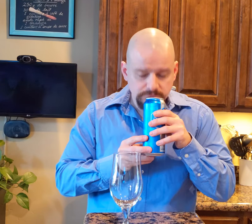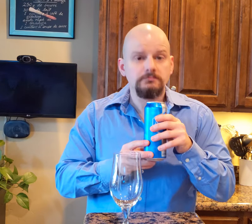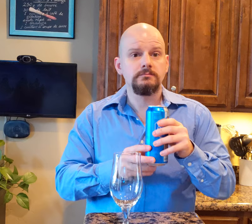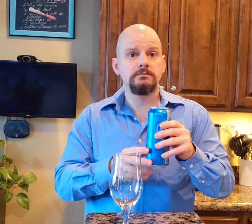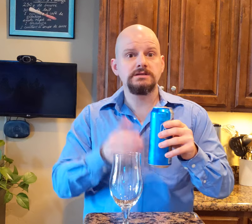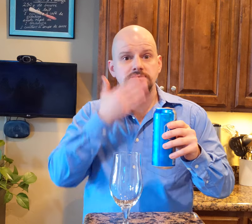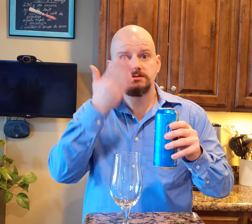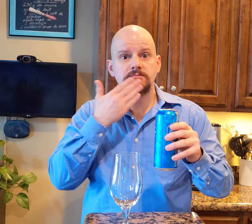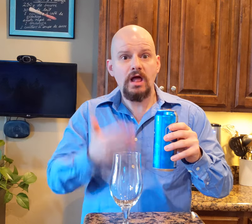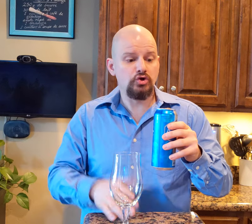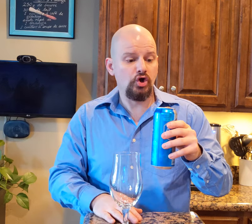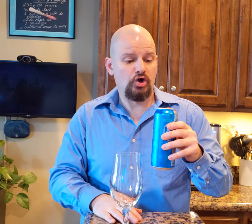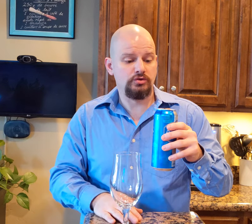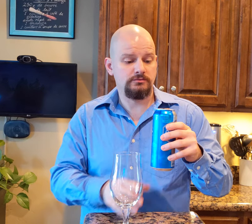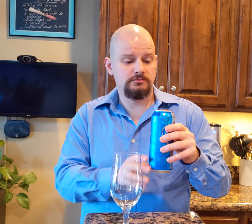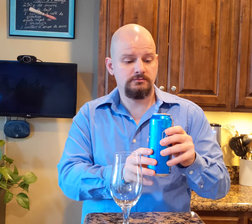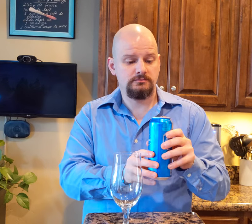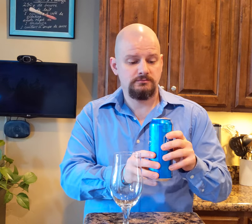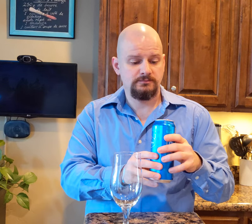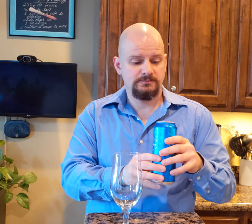It smells good!